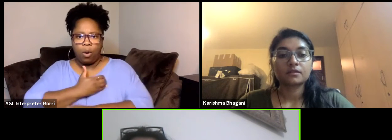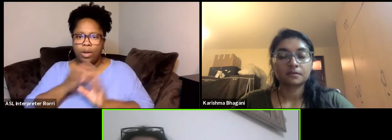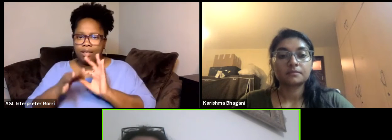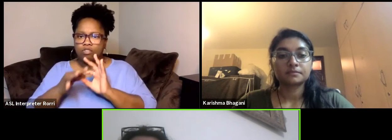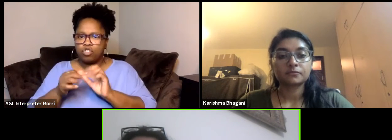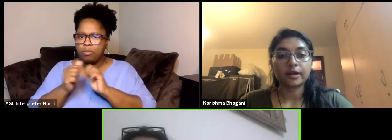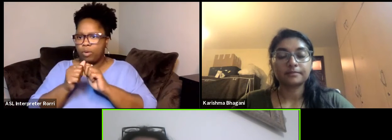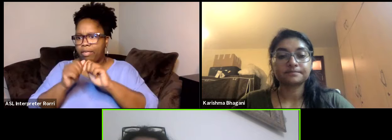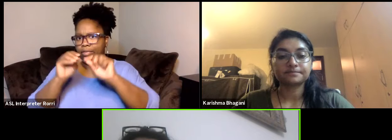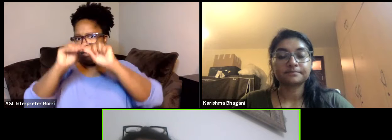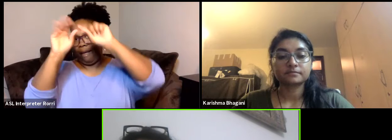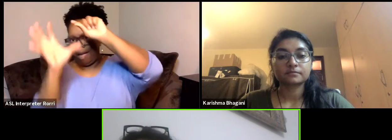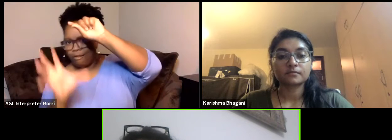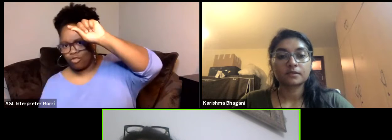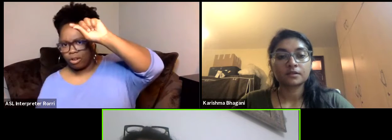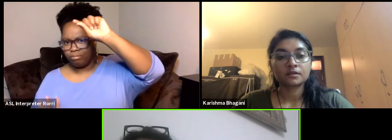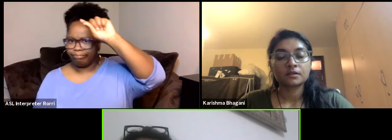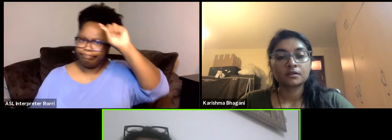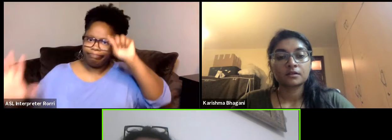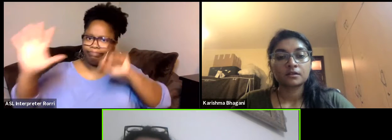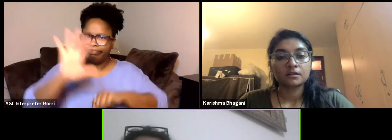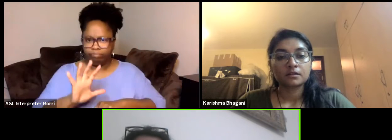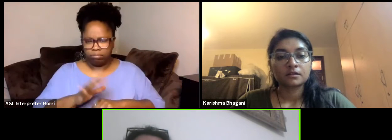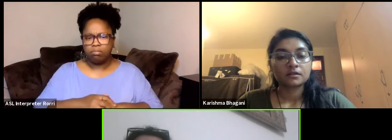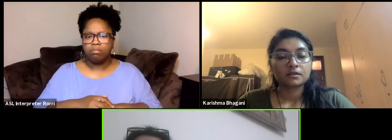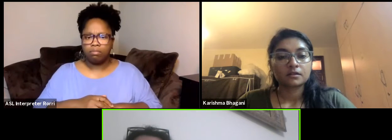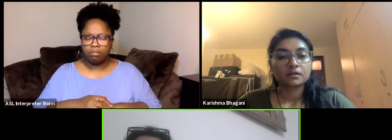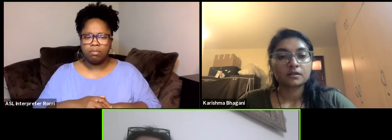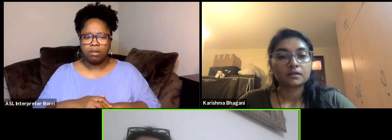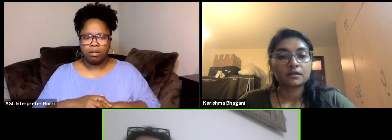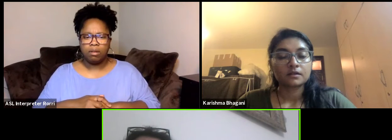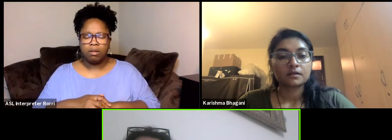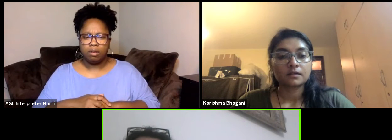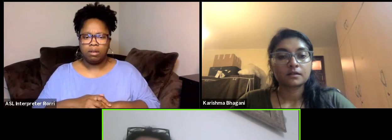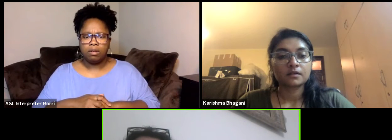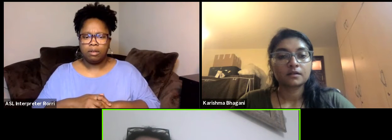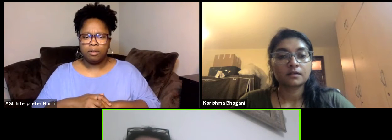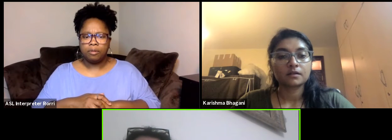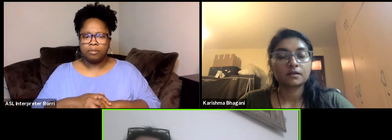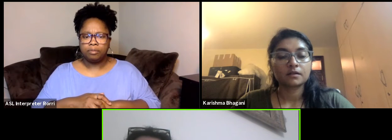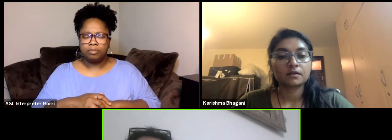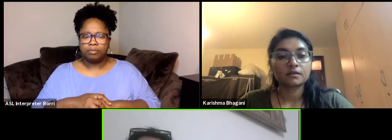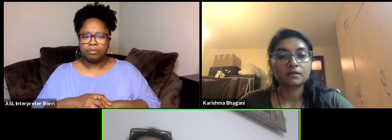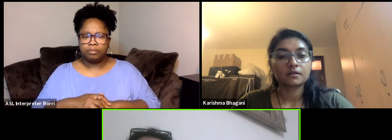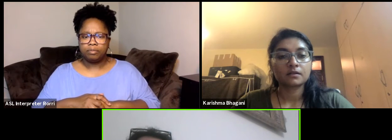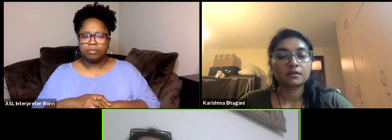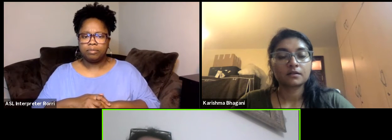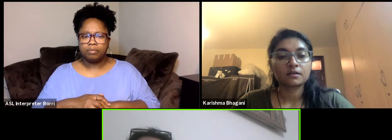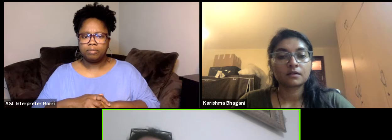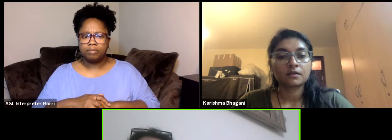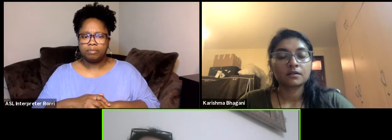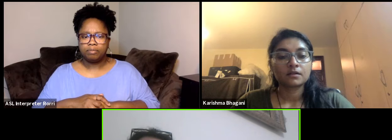But again, I think there is also miss... How to say?